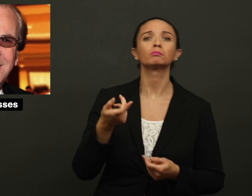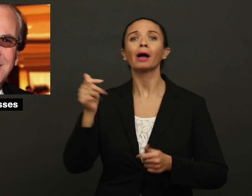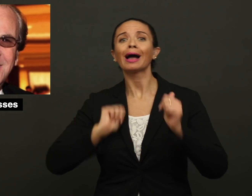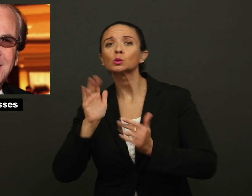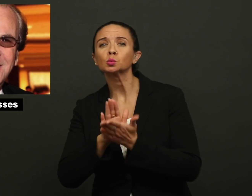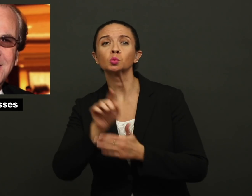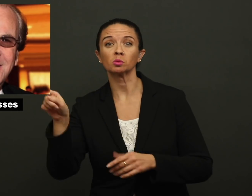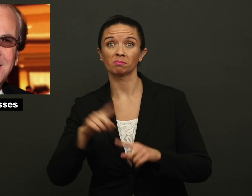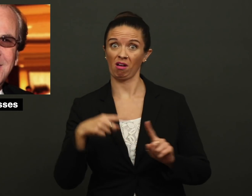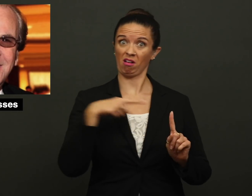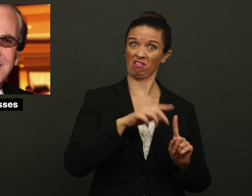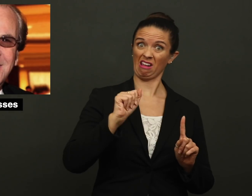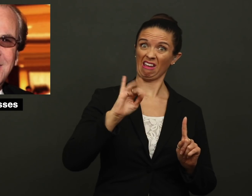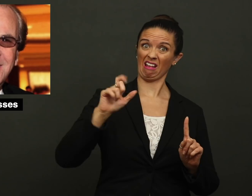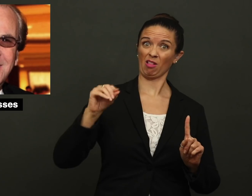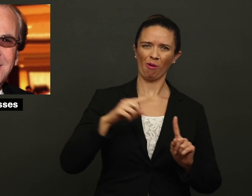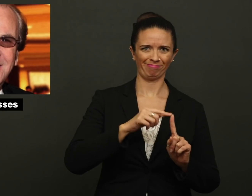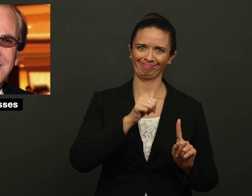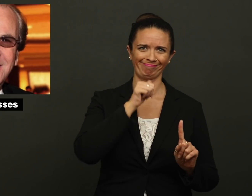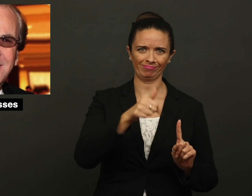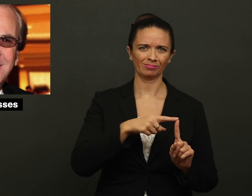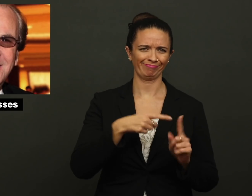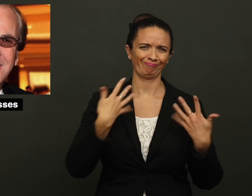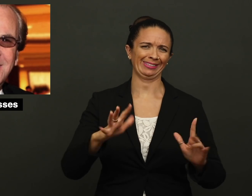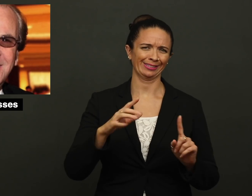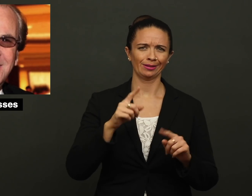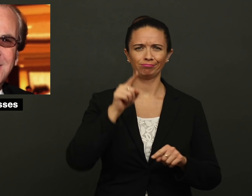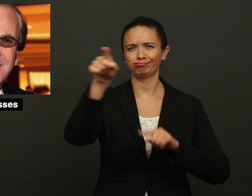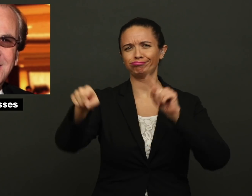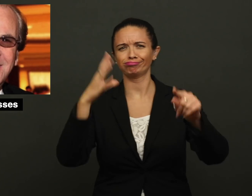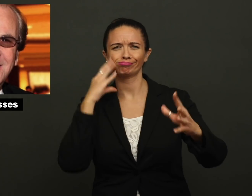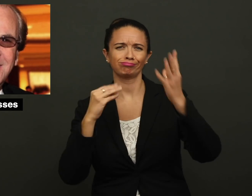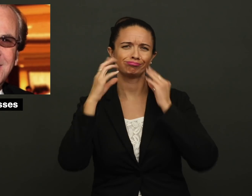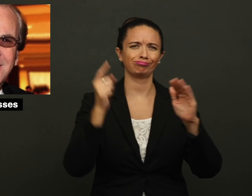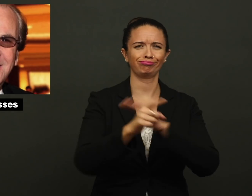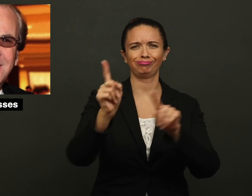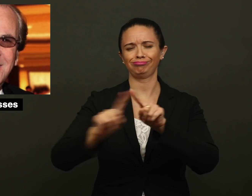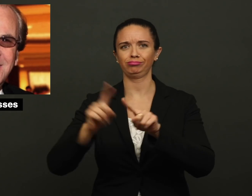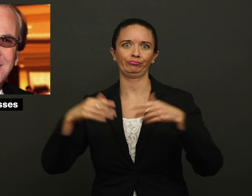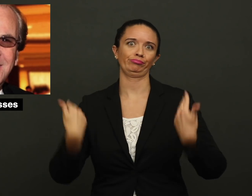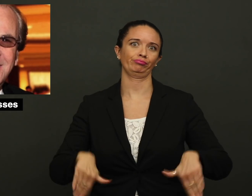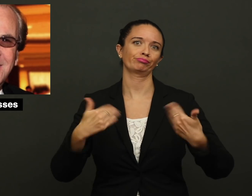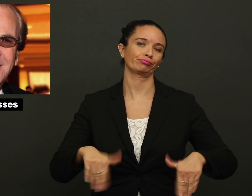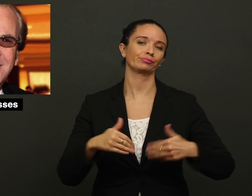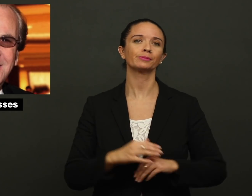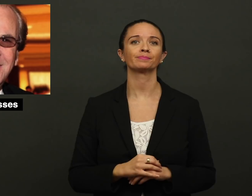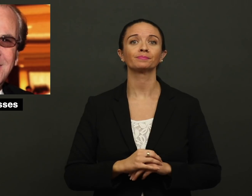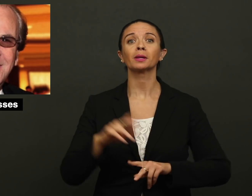or acting school, but not Aiello. He has been “out there” and had a lot of experiences.